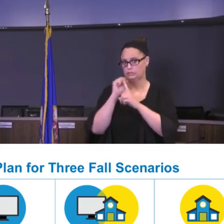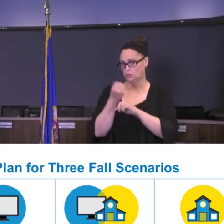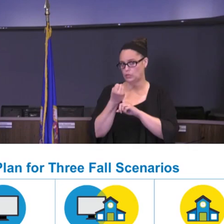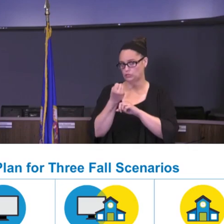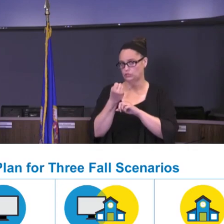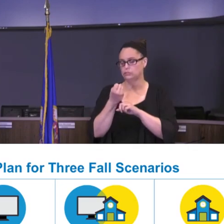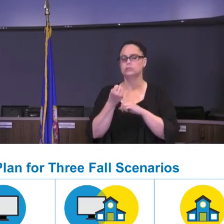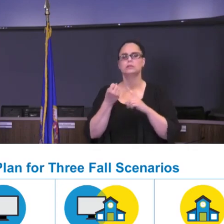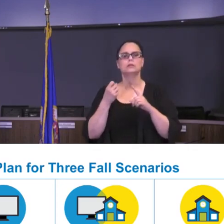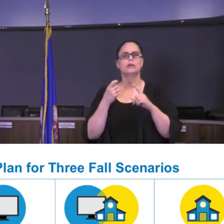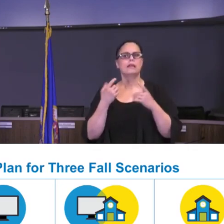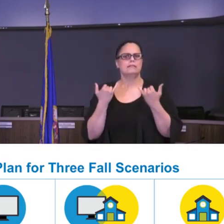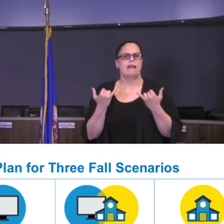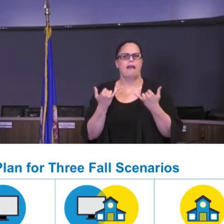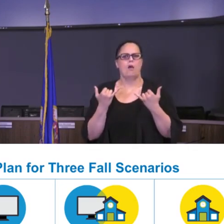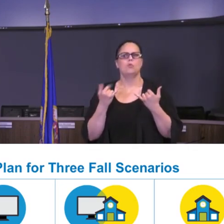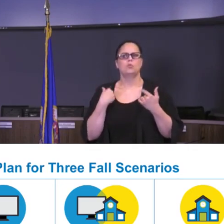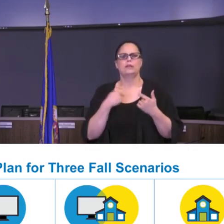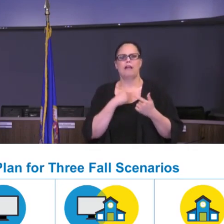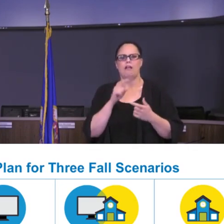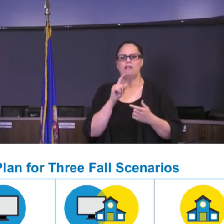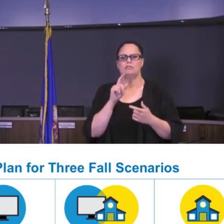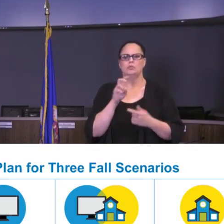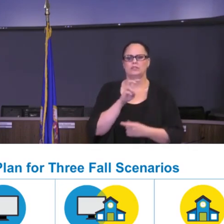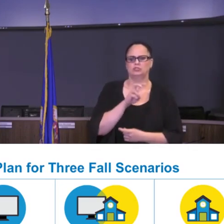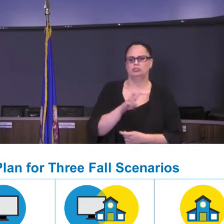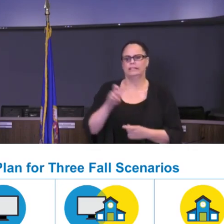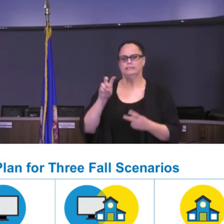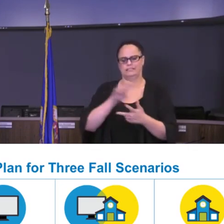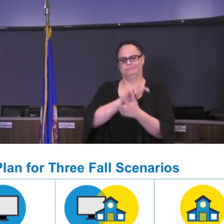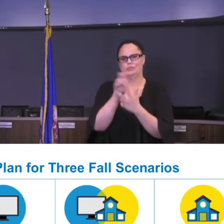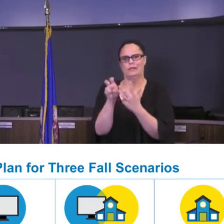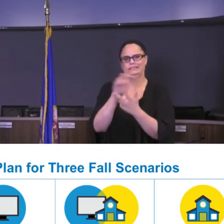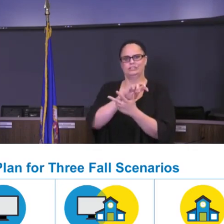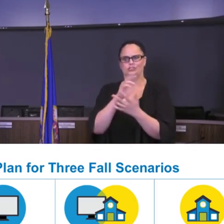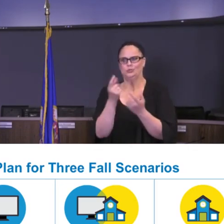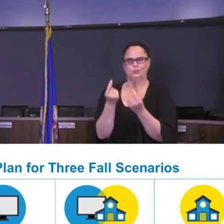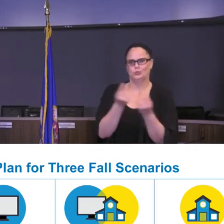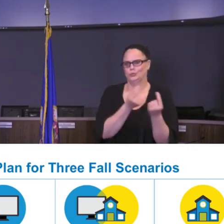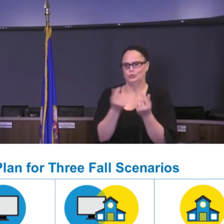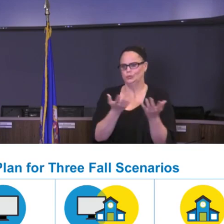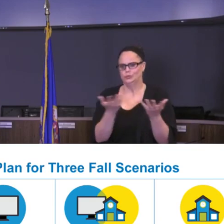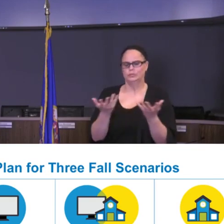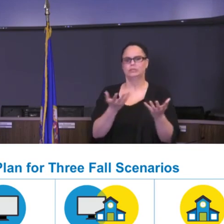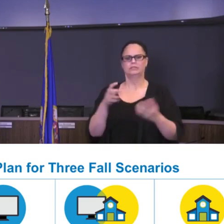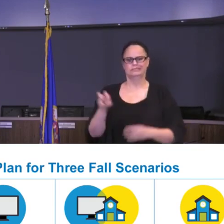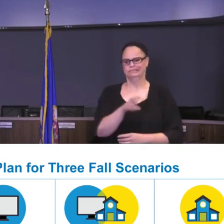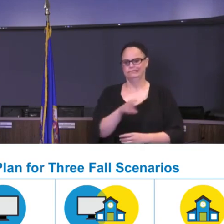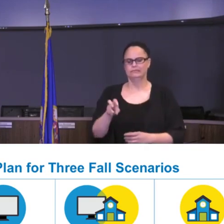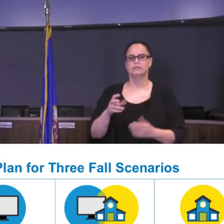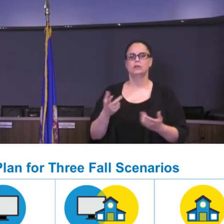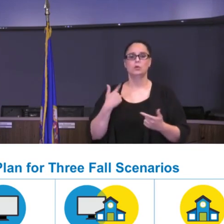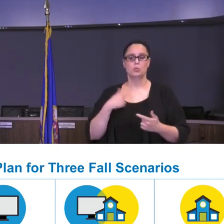next is our transition plans. Folks, I need to share with you that it is very likely that we are in a variation of